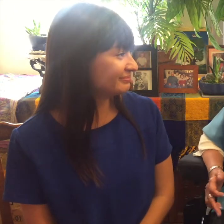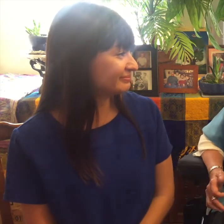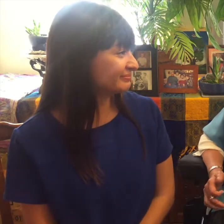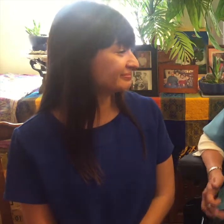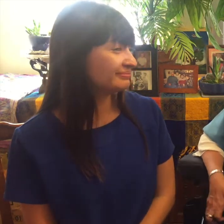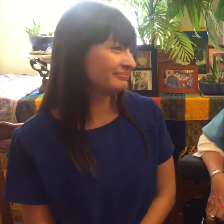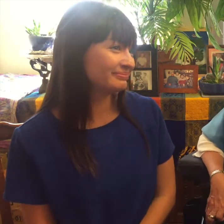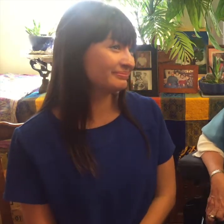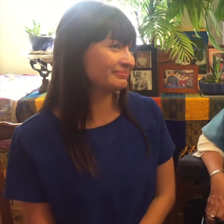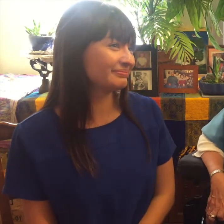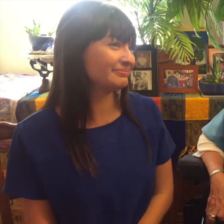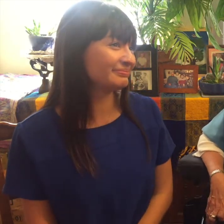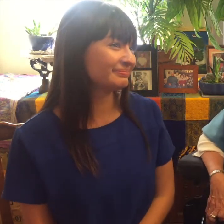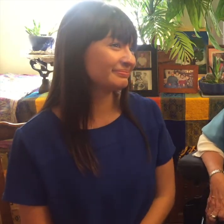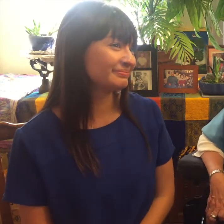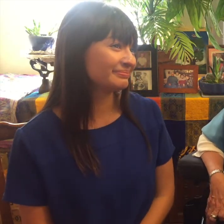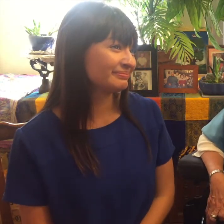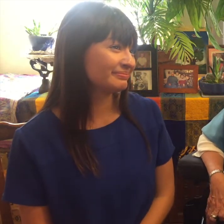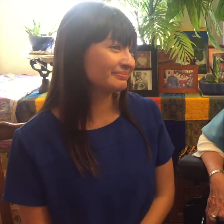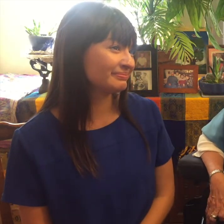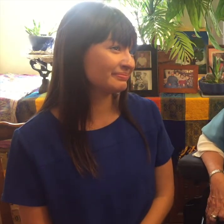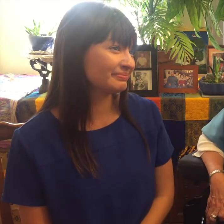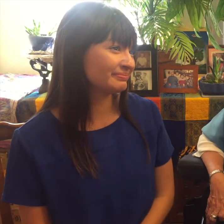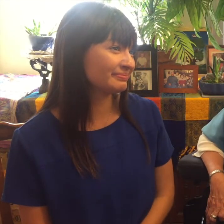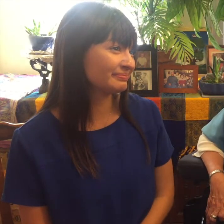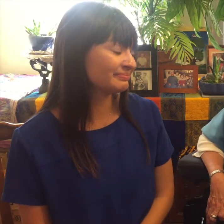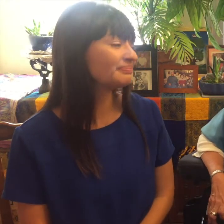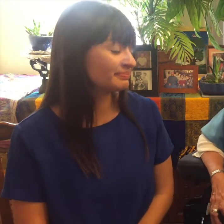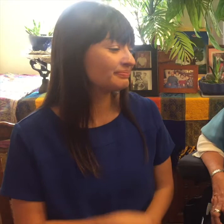Judy: so why do you think sign language is so important?